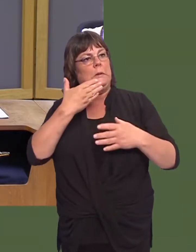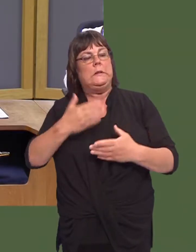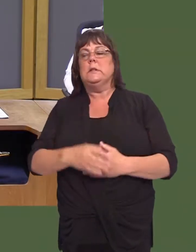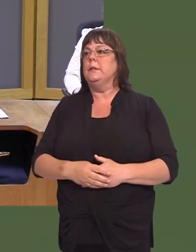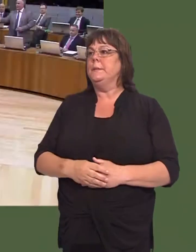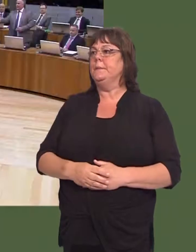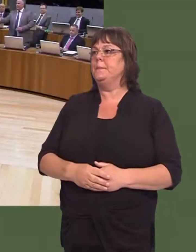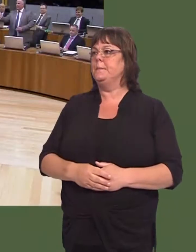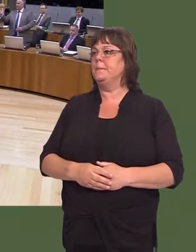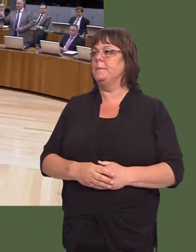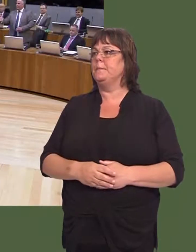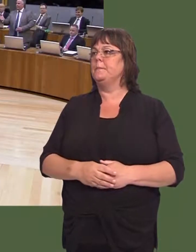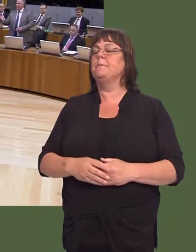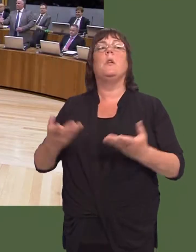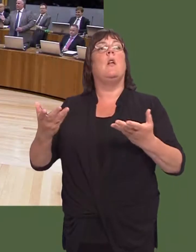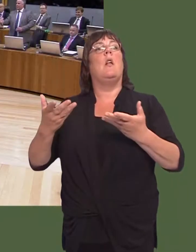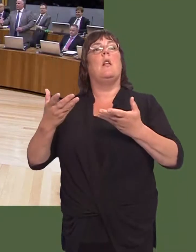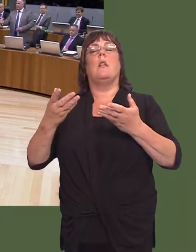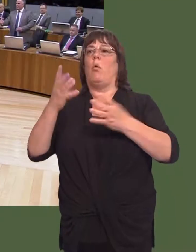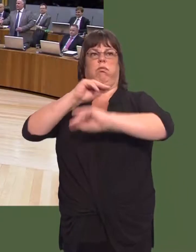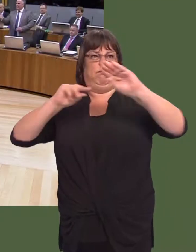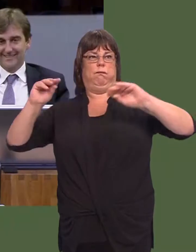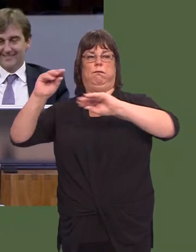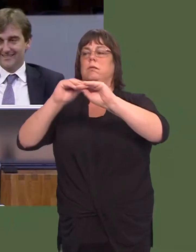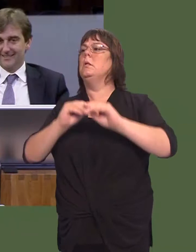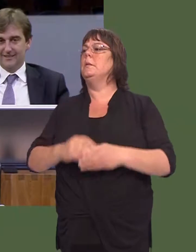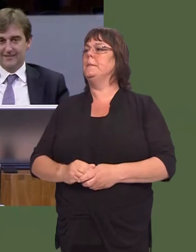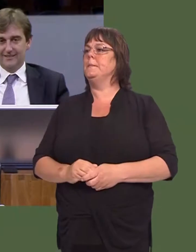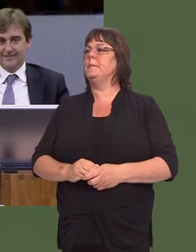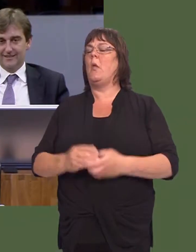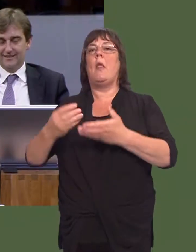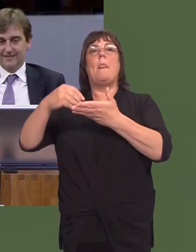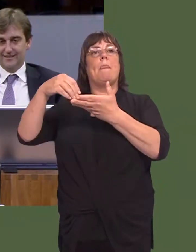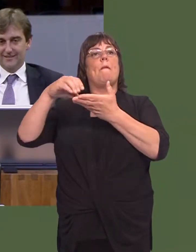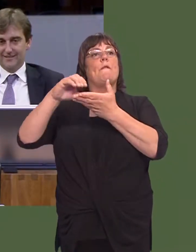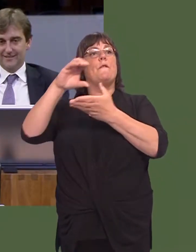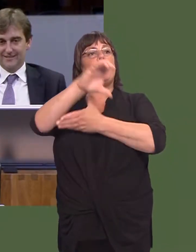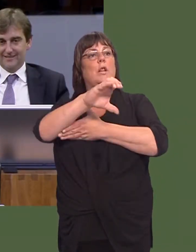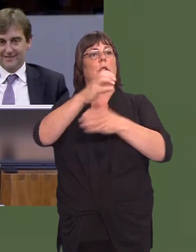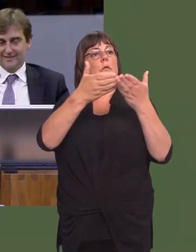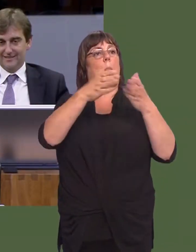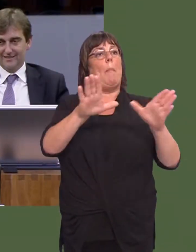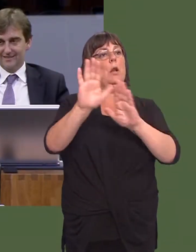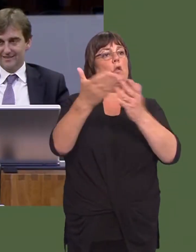Davies: The Labour Party might mock, but, ultimately, the funding of public services is a vital consideration for the electorate on Thursday.